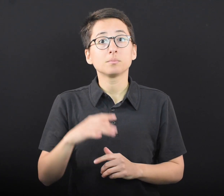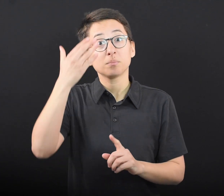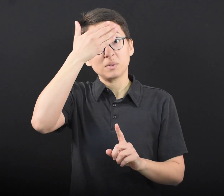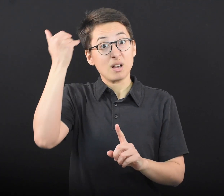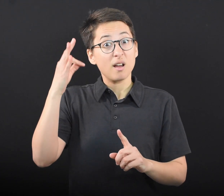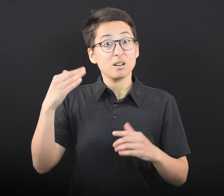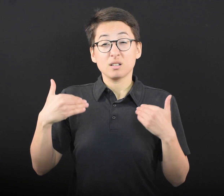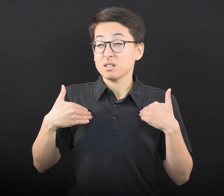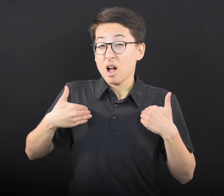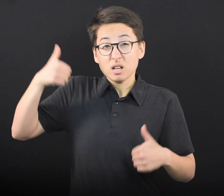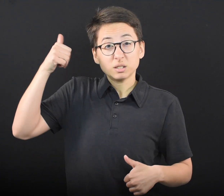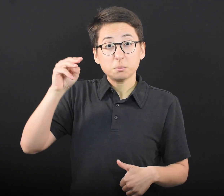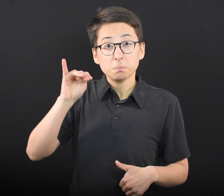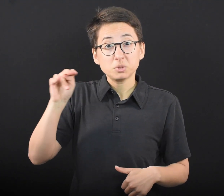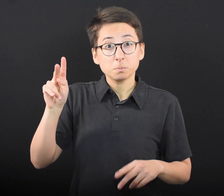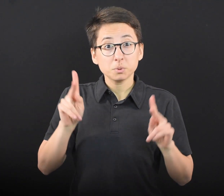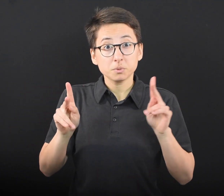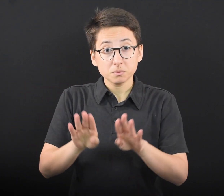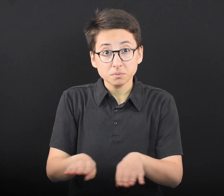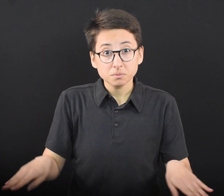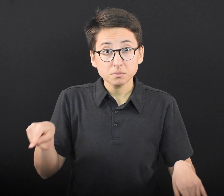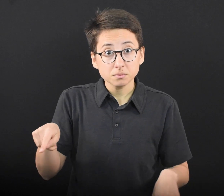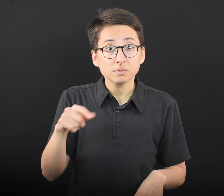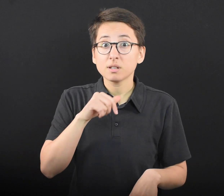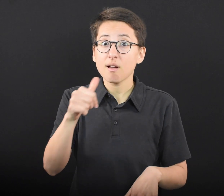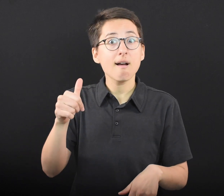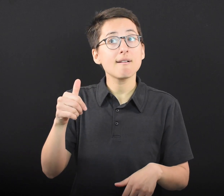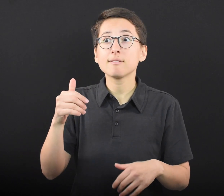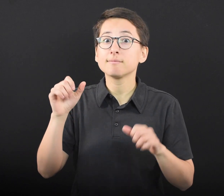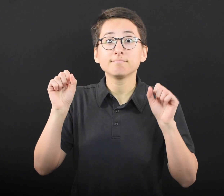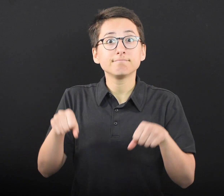Because the youngest Minnesotans are not yet eligible for the vaccine,